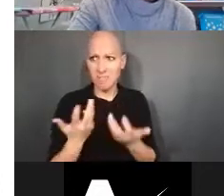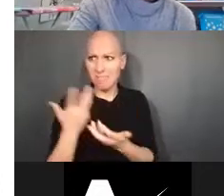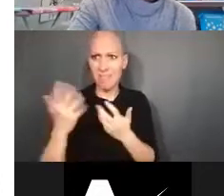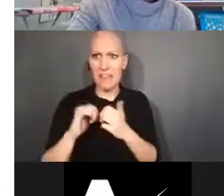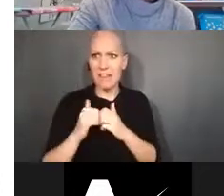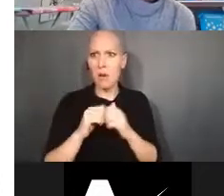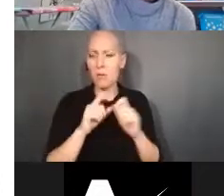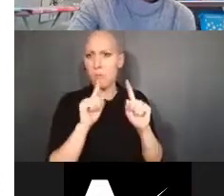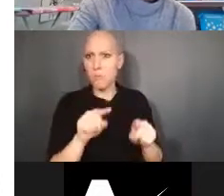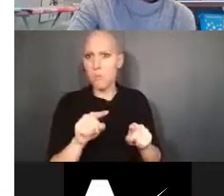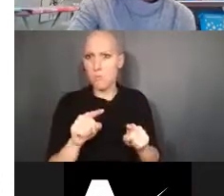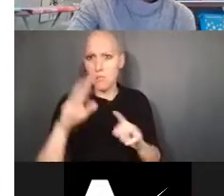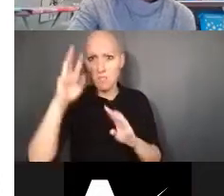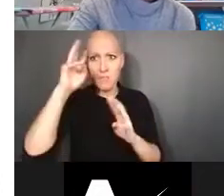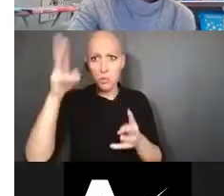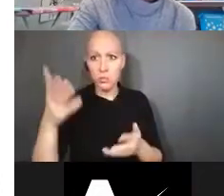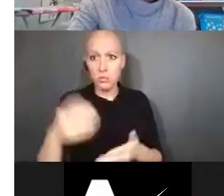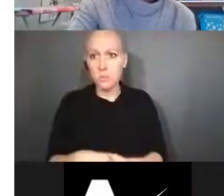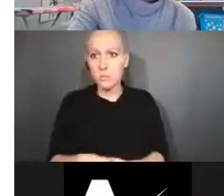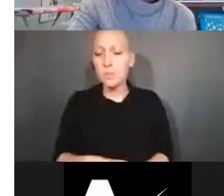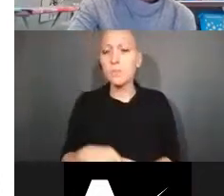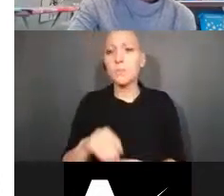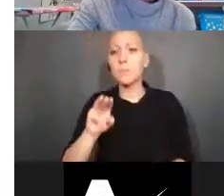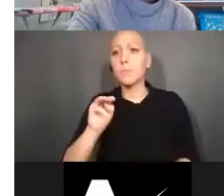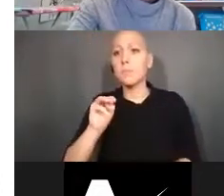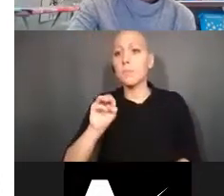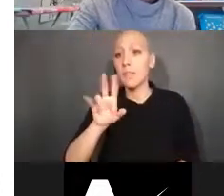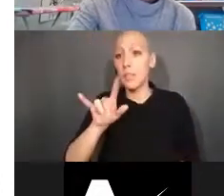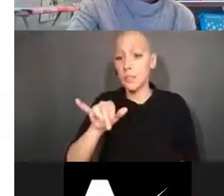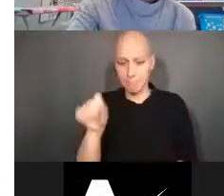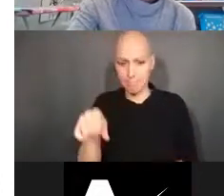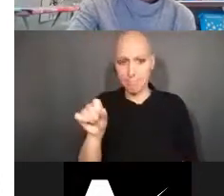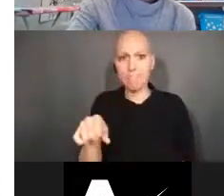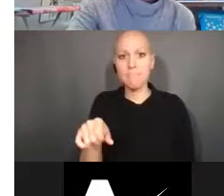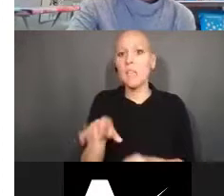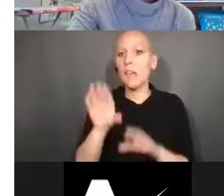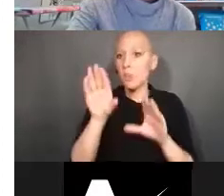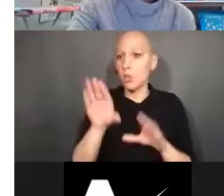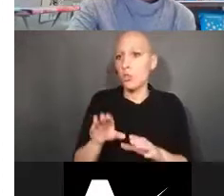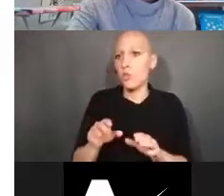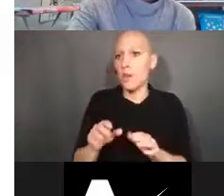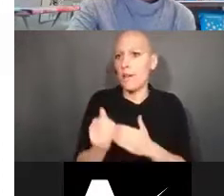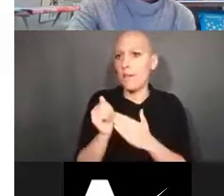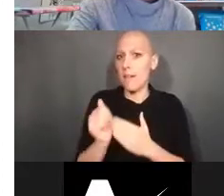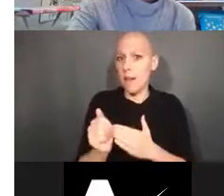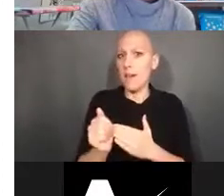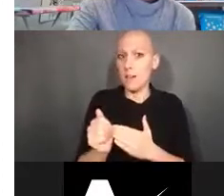Mary Fran Deutsch: Yes, Kristin, there's a real good step-by-step guide if you look in the iEdison website,